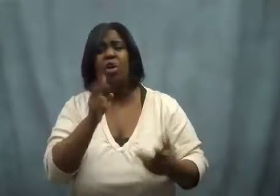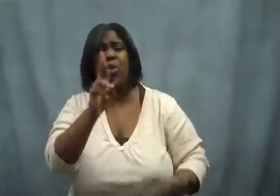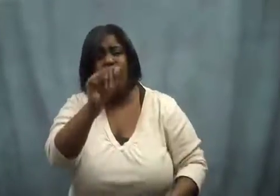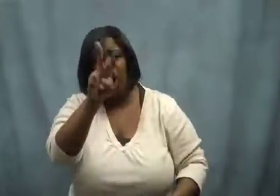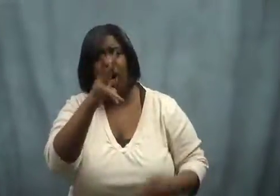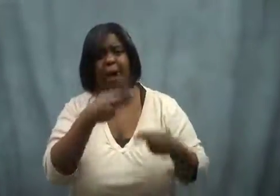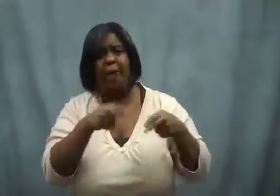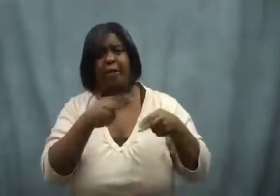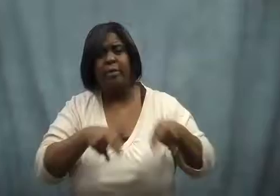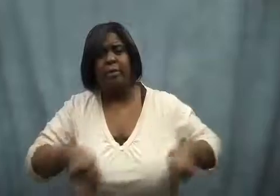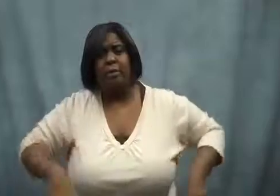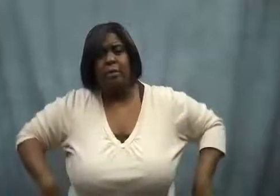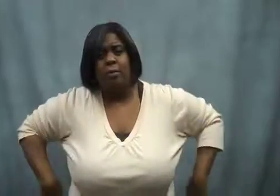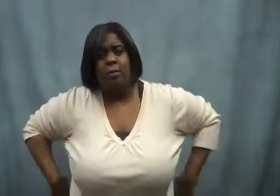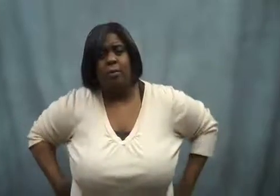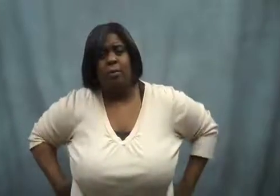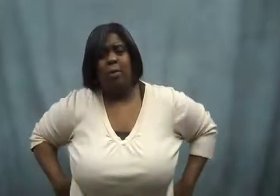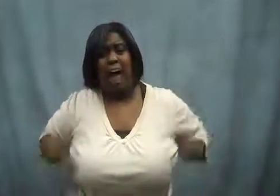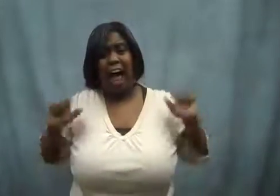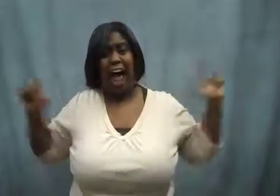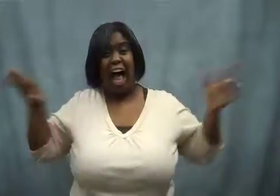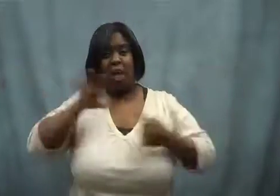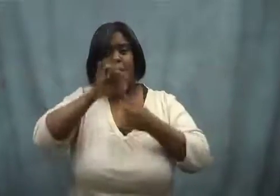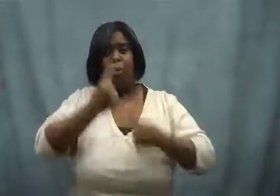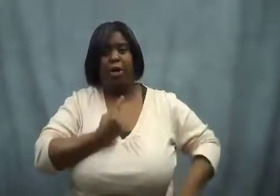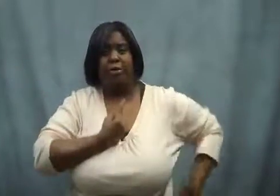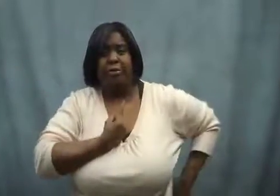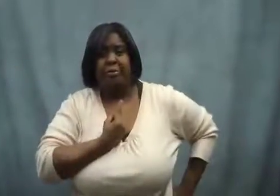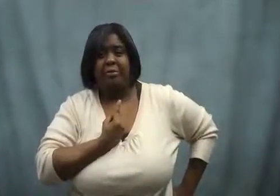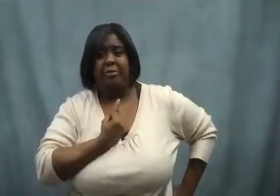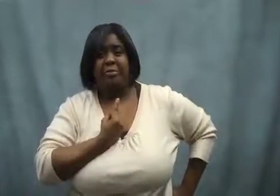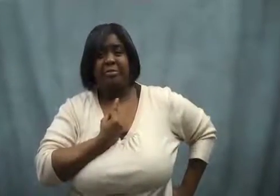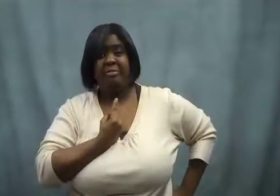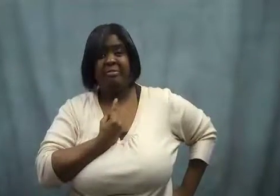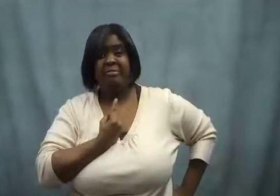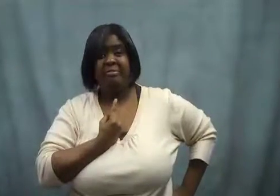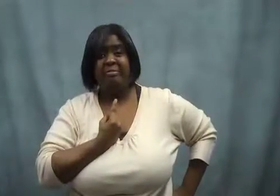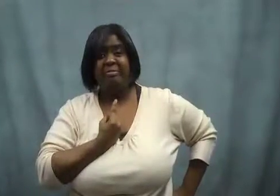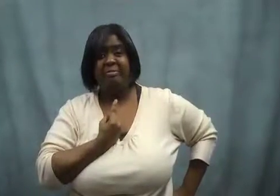It was a raw egg!!